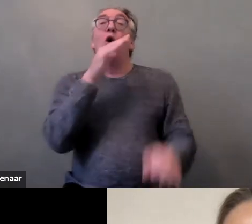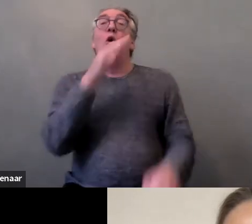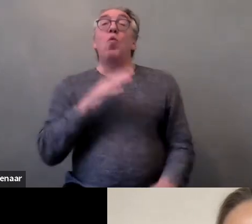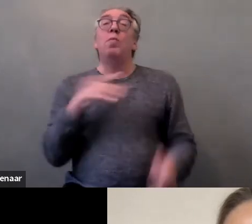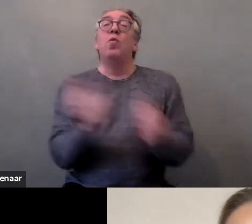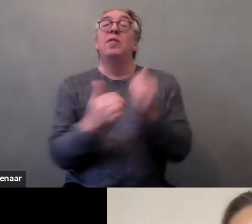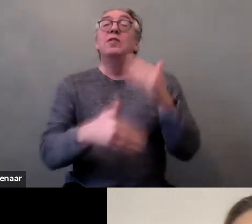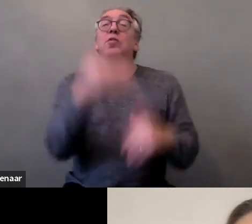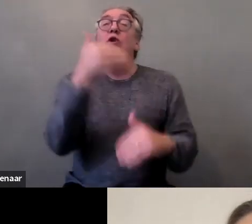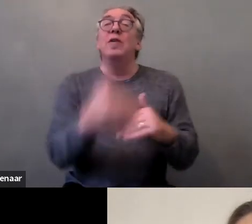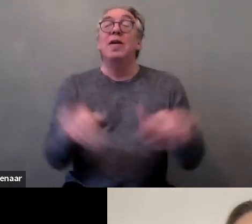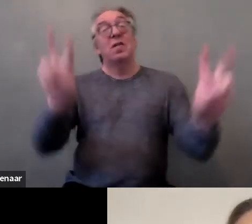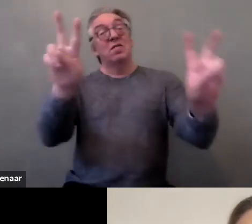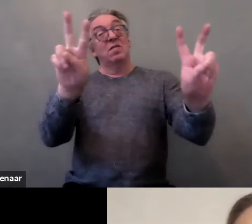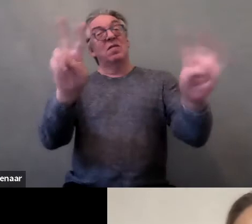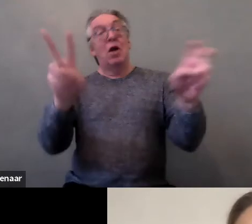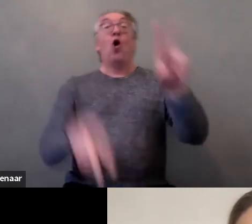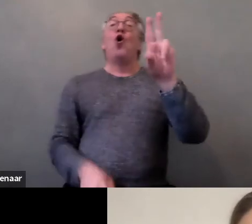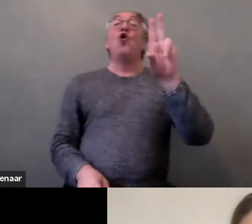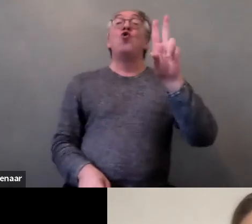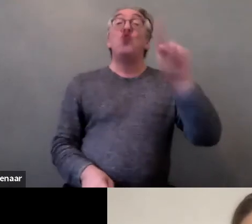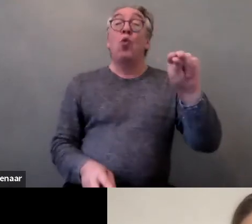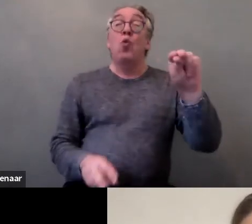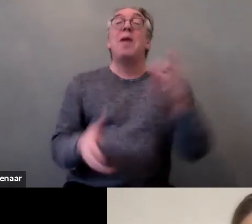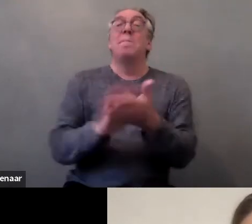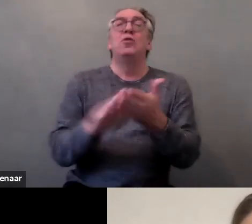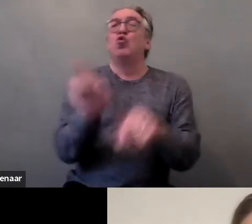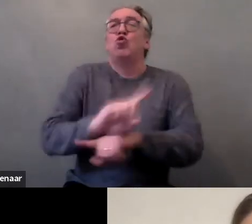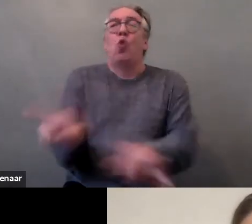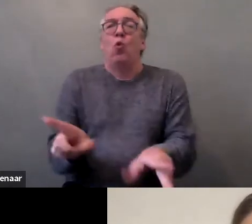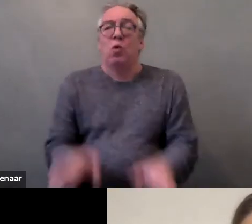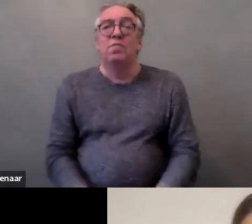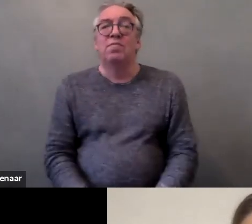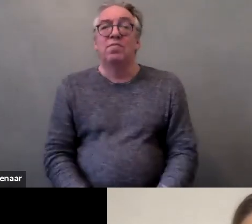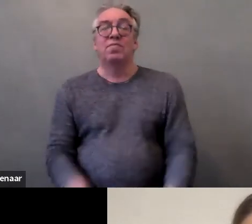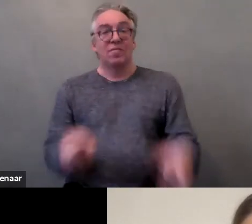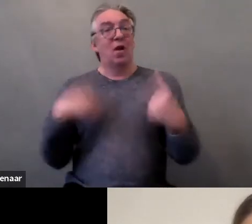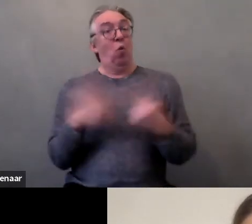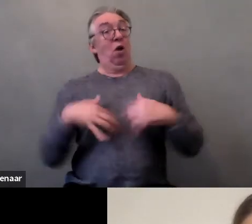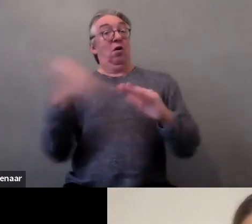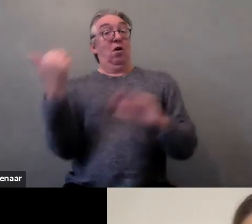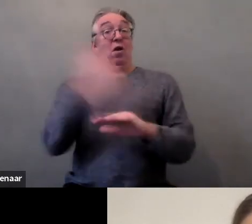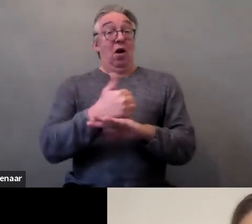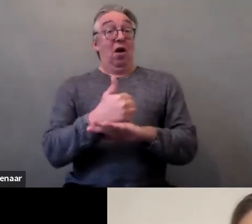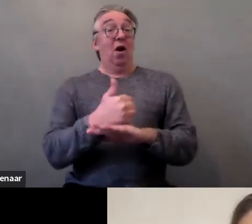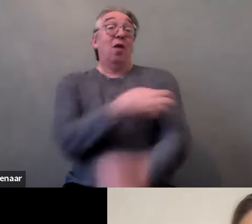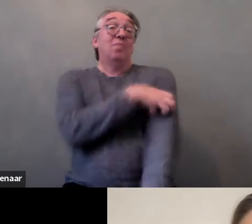We organize empowerment workshops. We also collect their success stories.